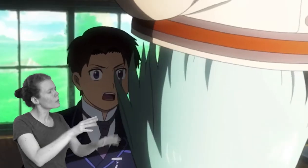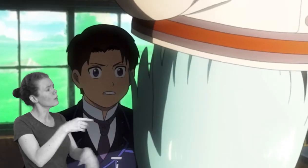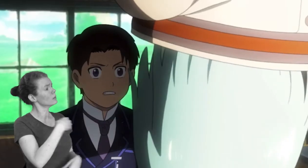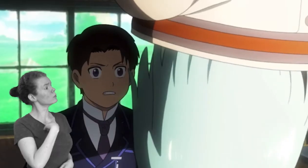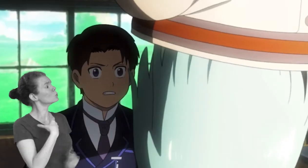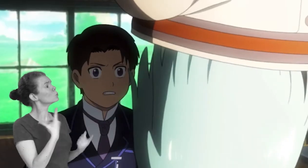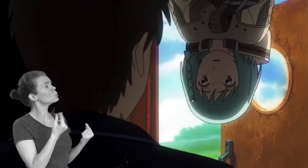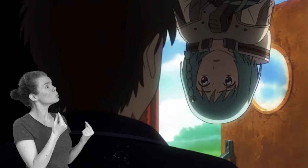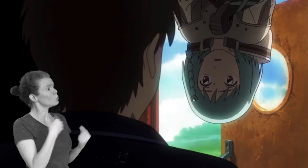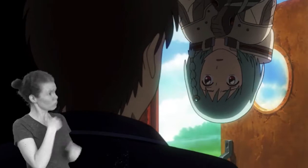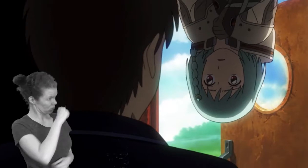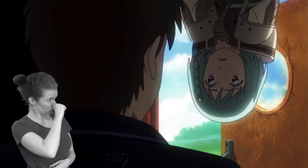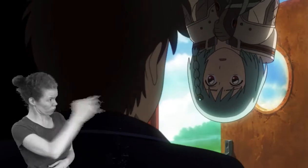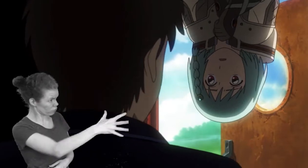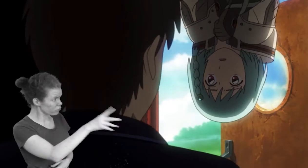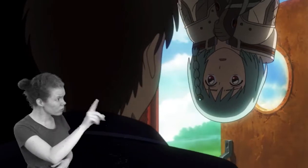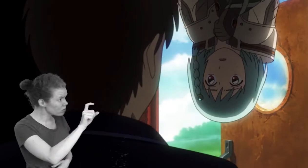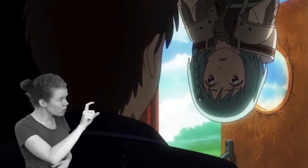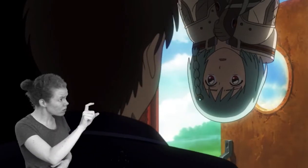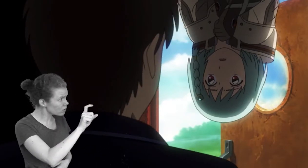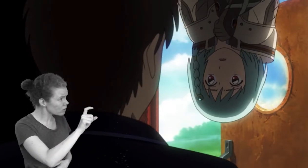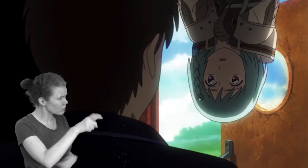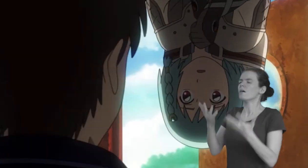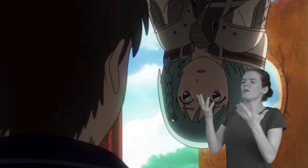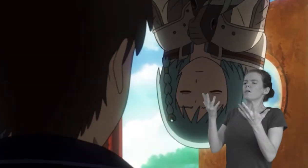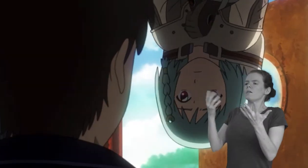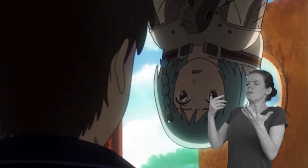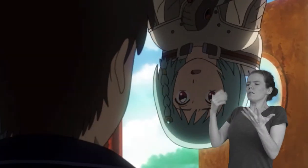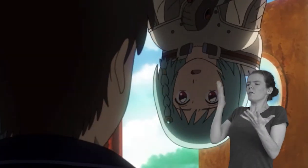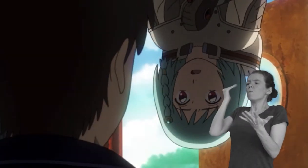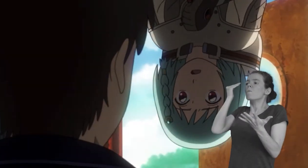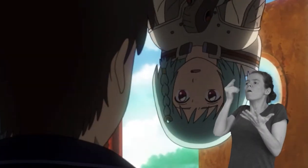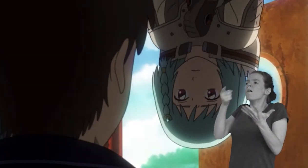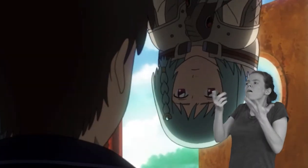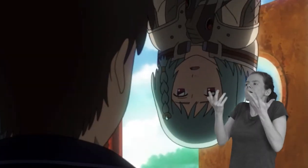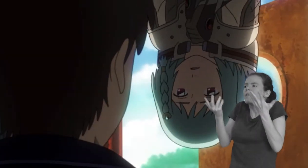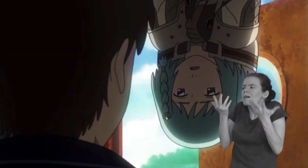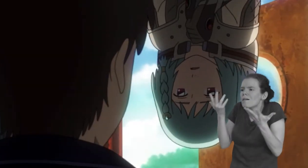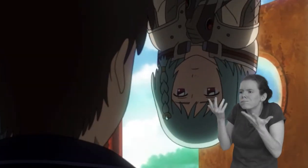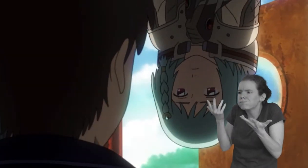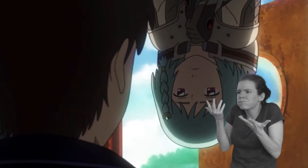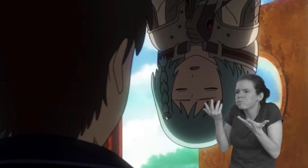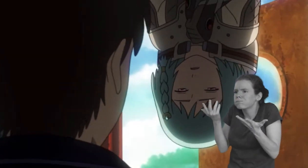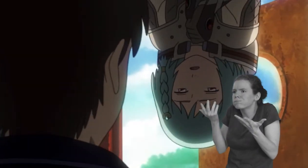Do you mind telling me what it exactly is I've done to you? It's cause you... I mean...